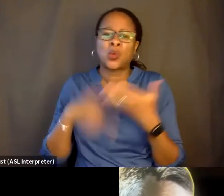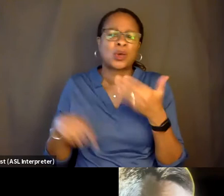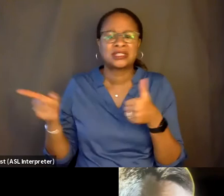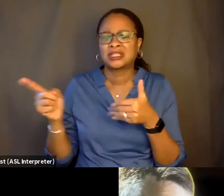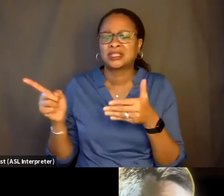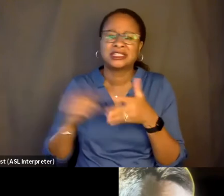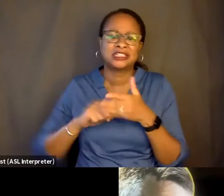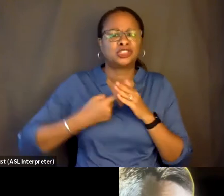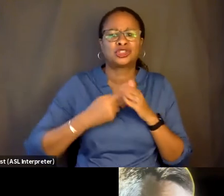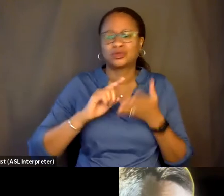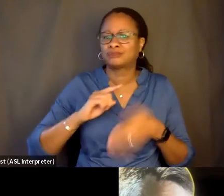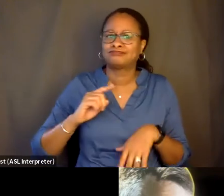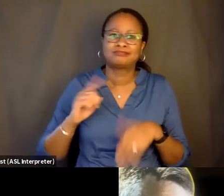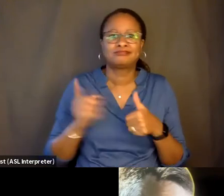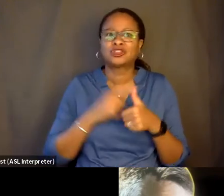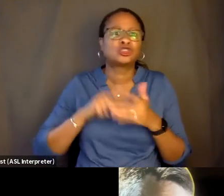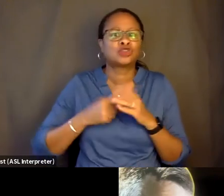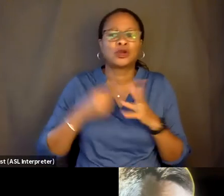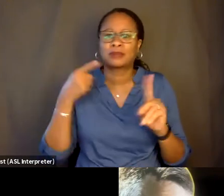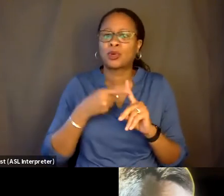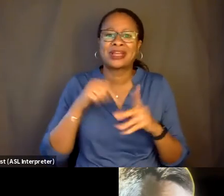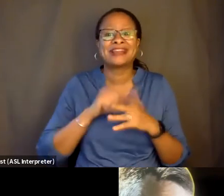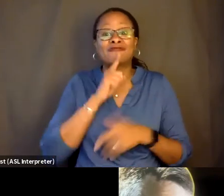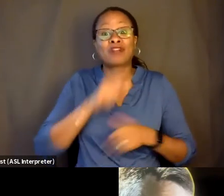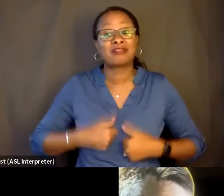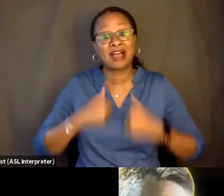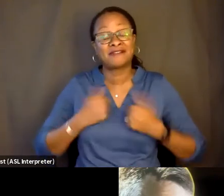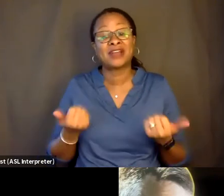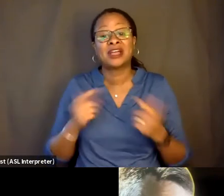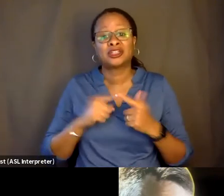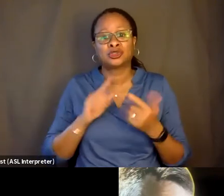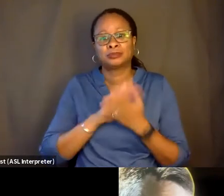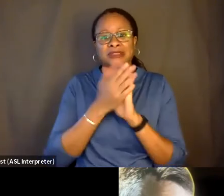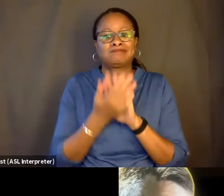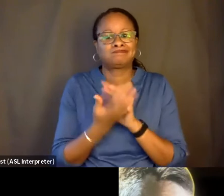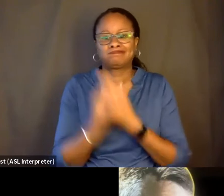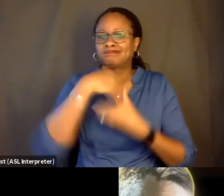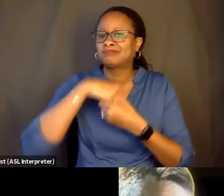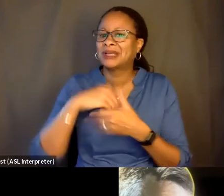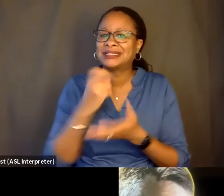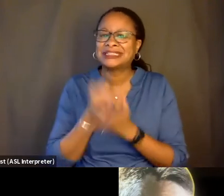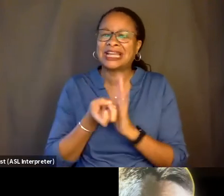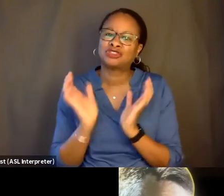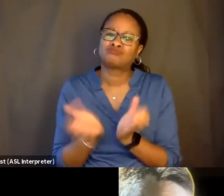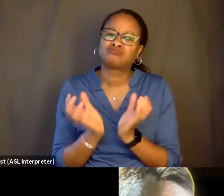to the extent that that exists, for you to-- to sort of engage with your father? Was it really coming from him?